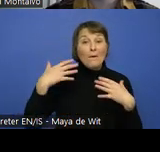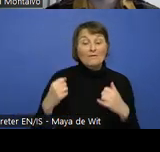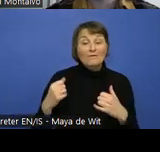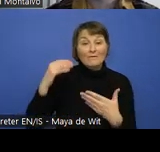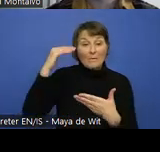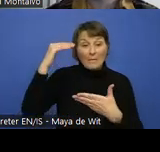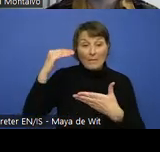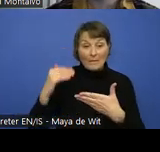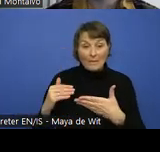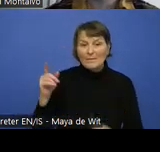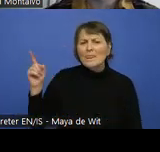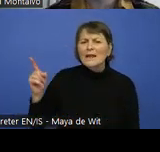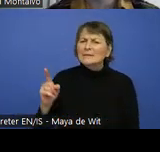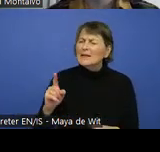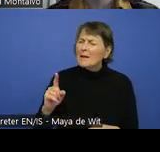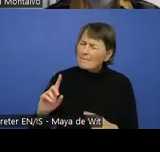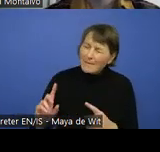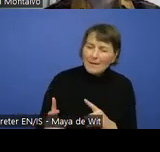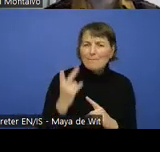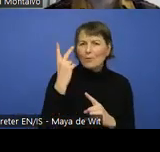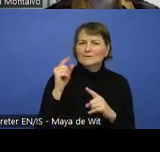We call that essential teaching accessibility.